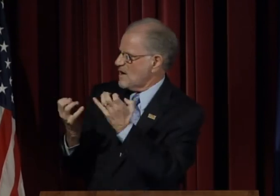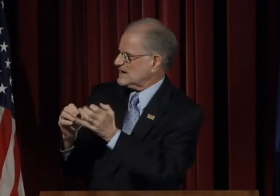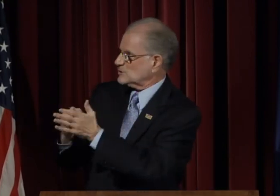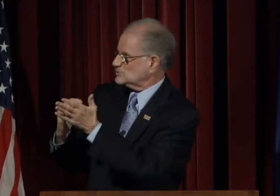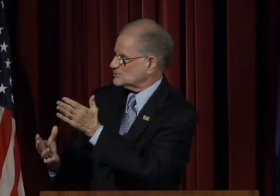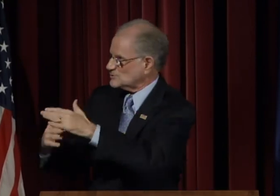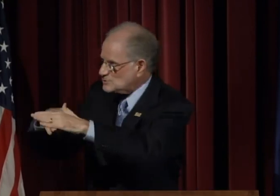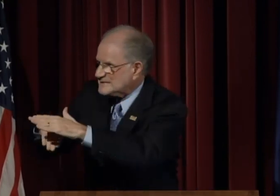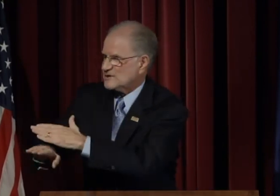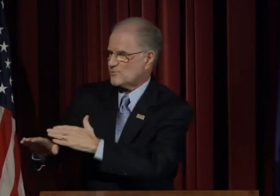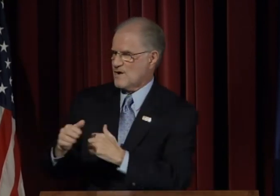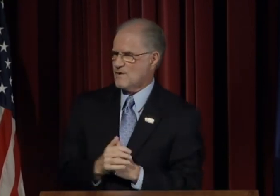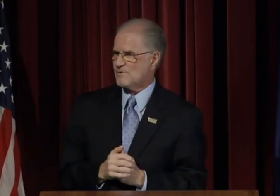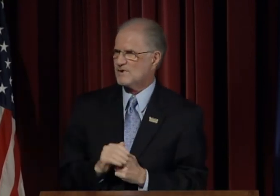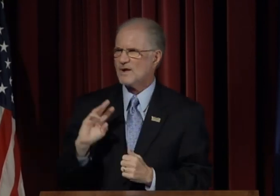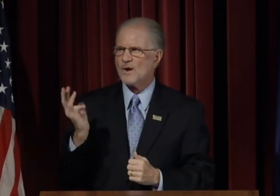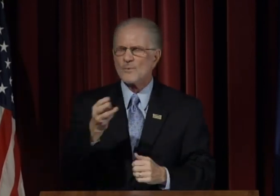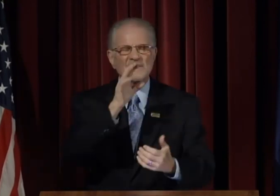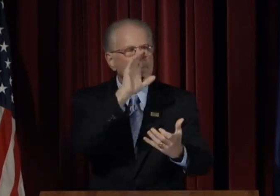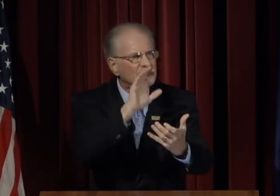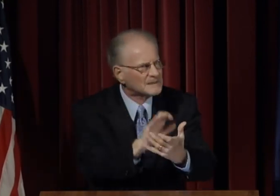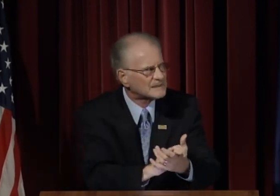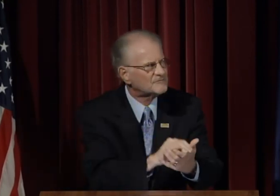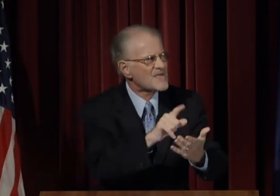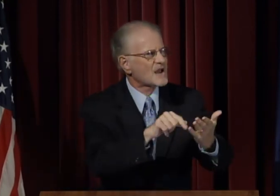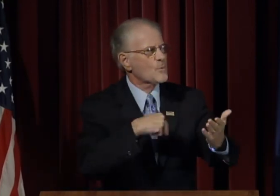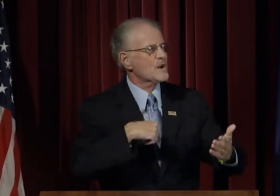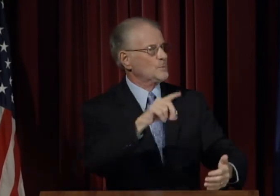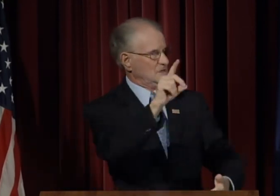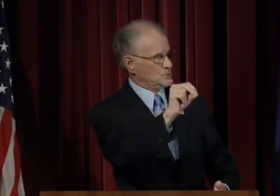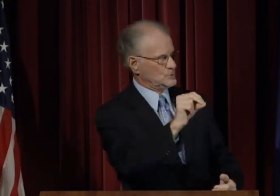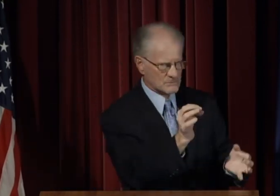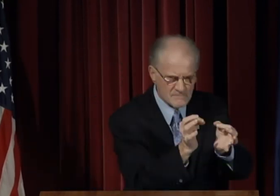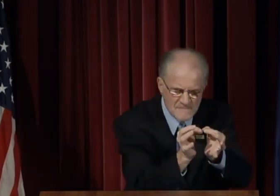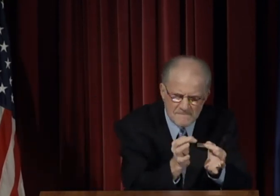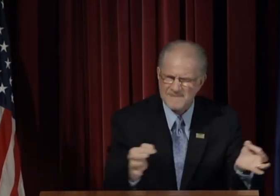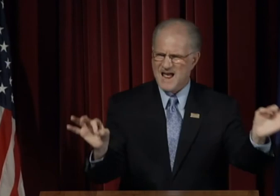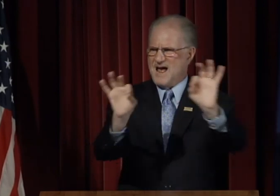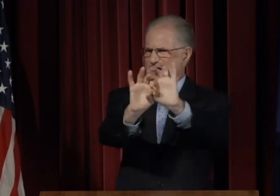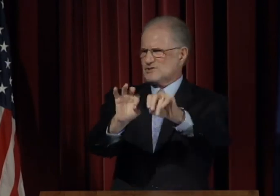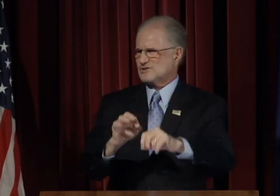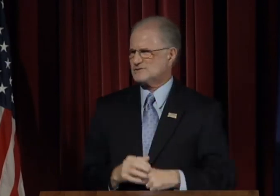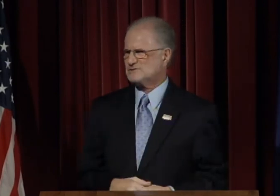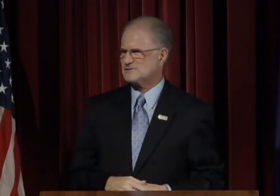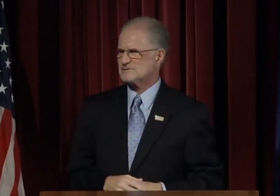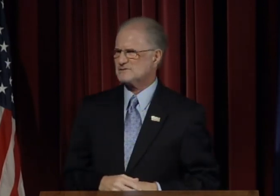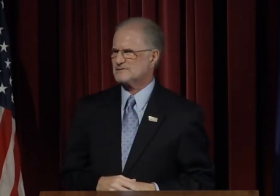to enroll. We believe that what we do matters!